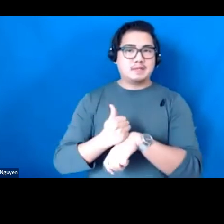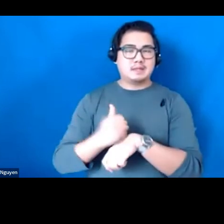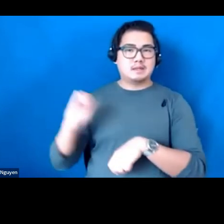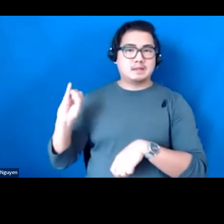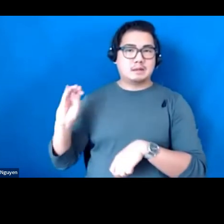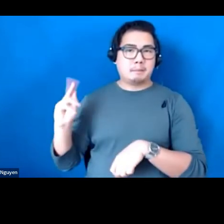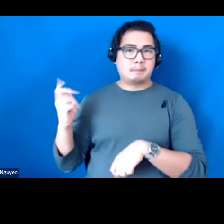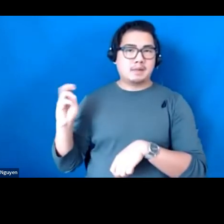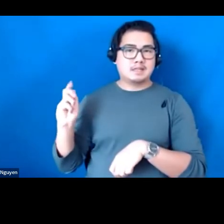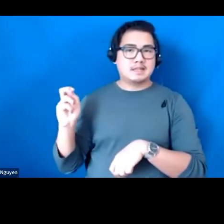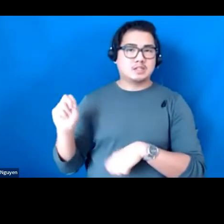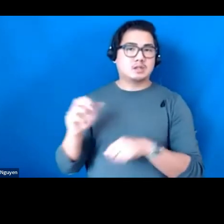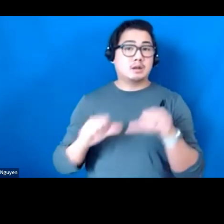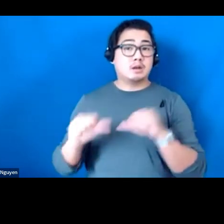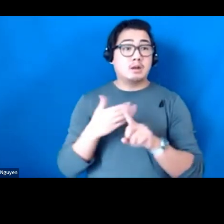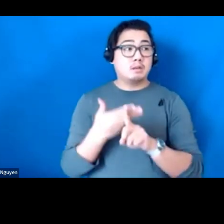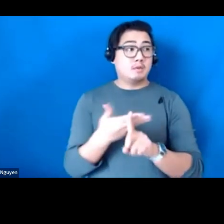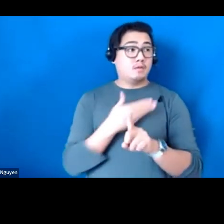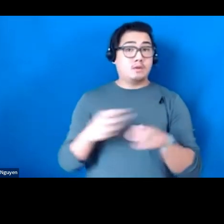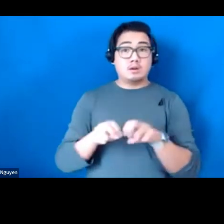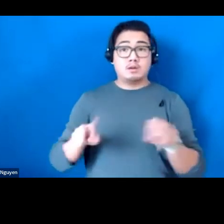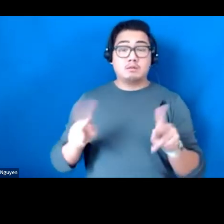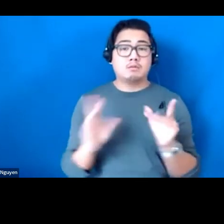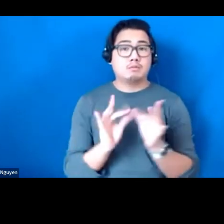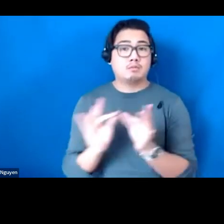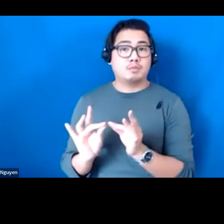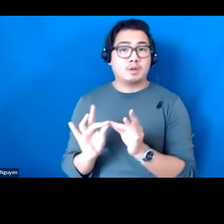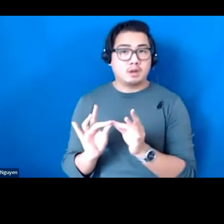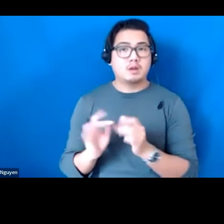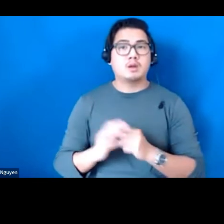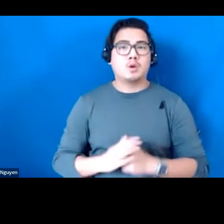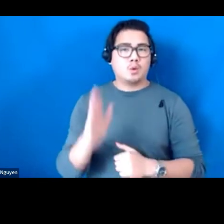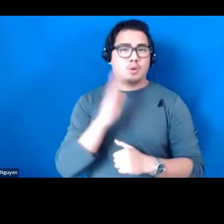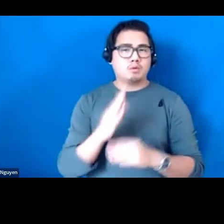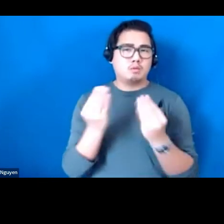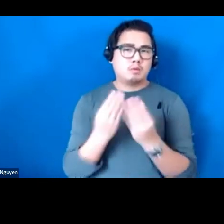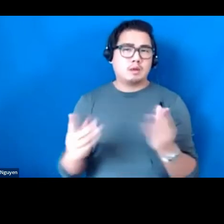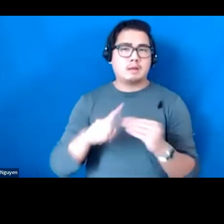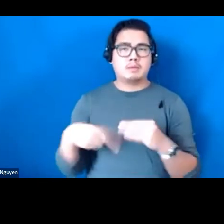Before hearing from our panelists, we will start by level setting on Implementation Science.